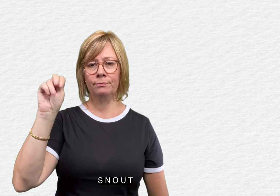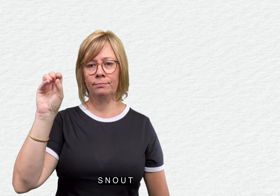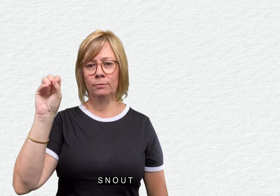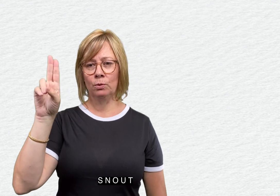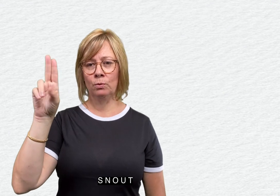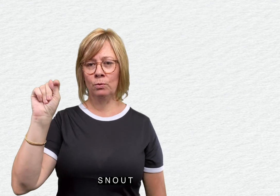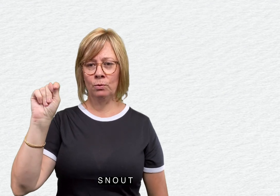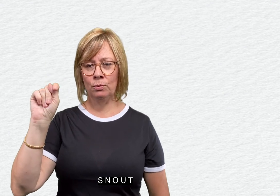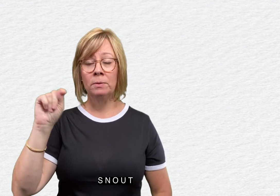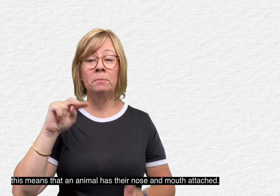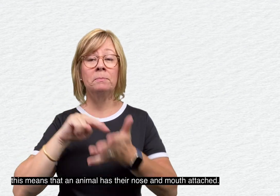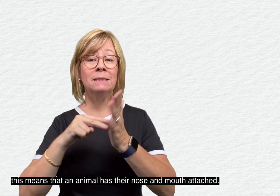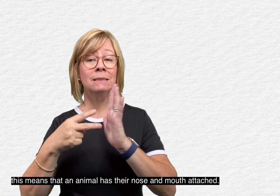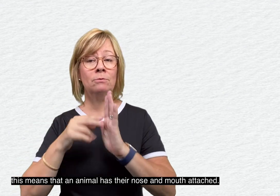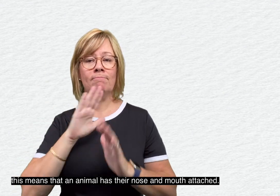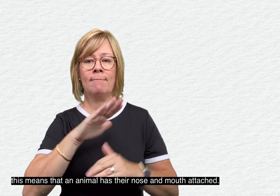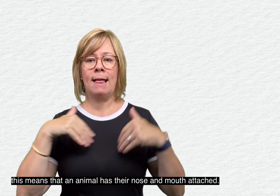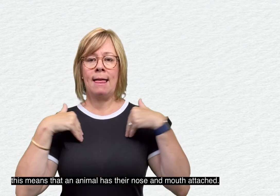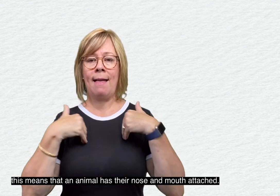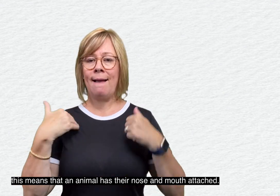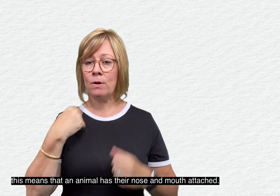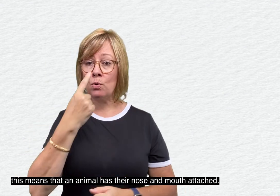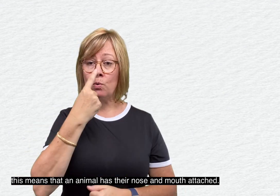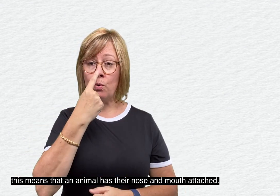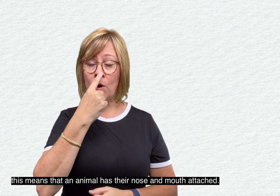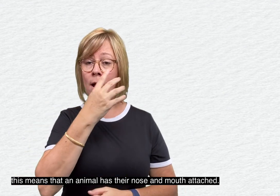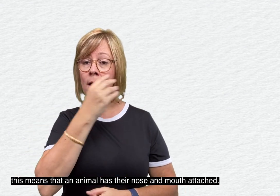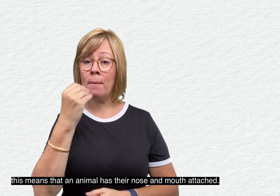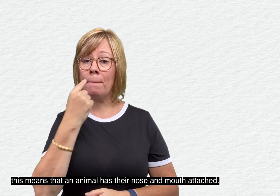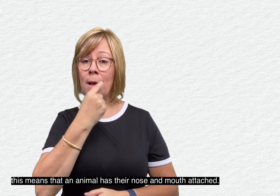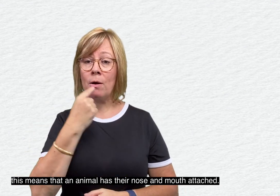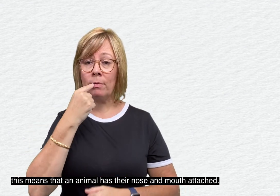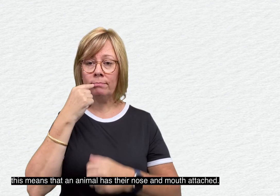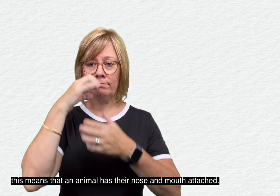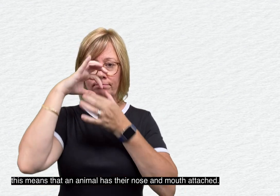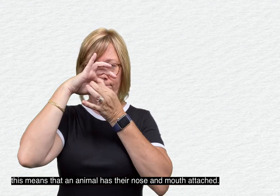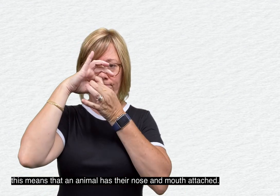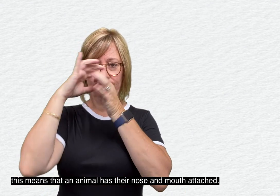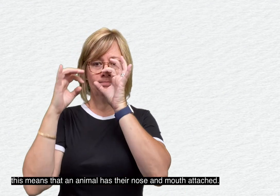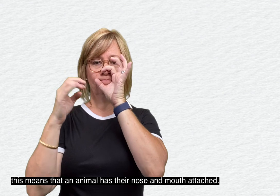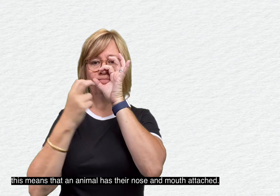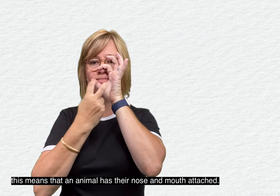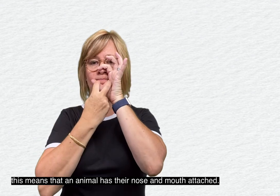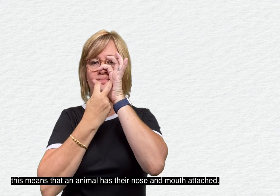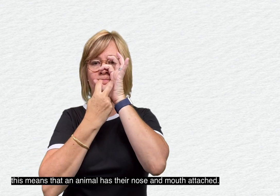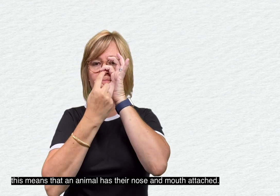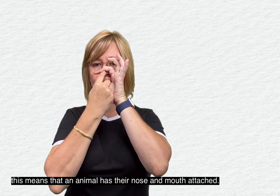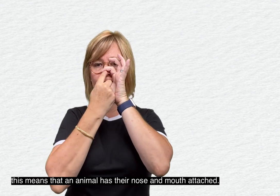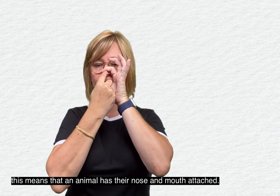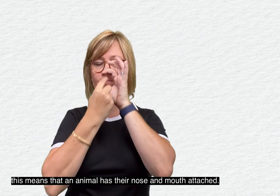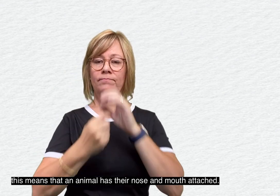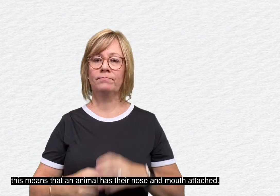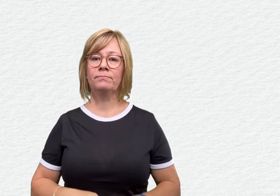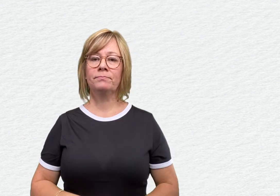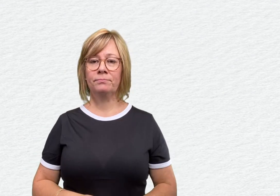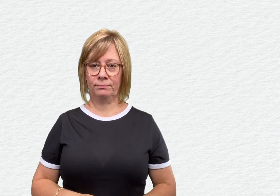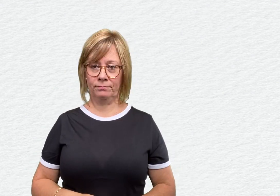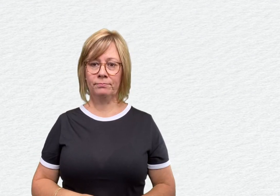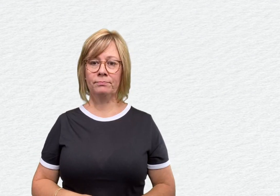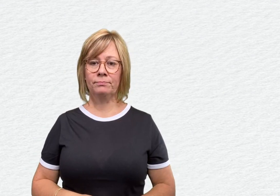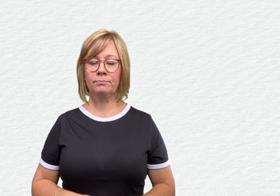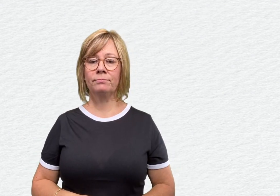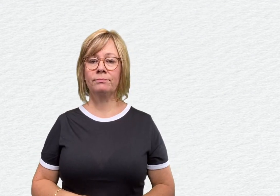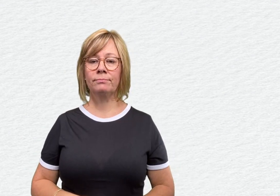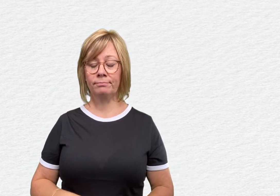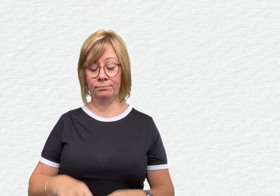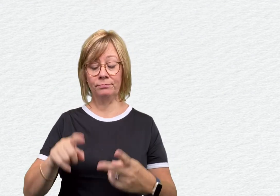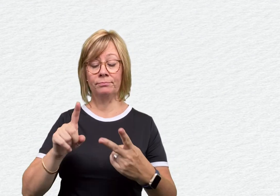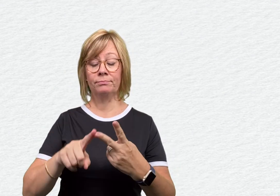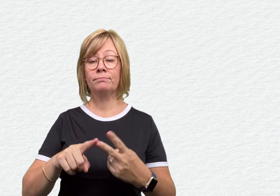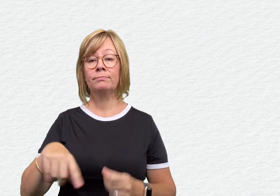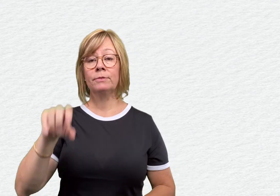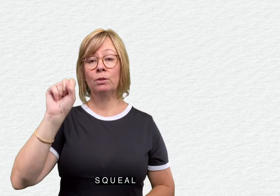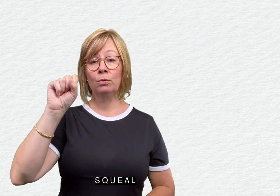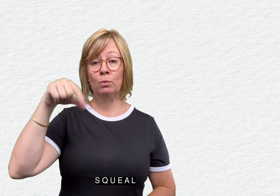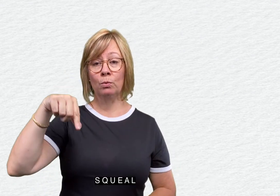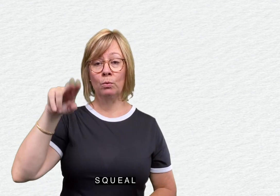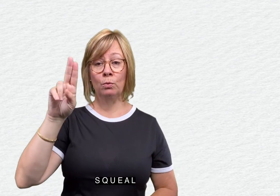Snout, this means that an animal has their nose and mouth attached.